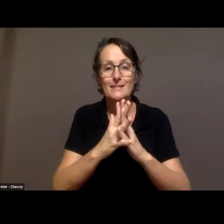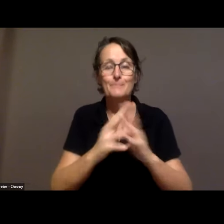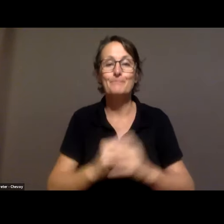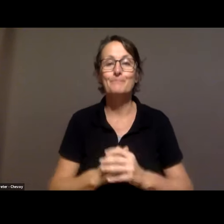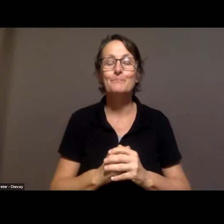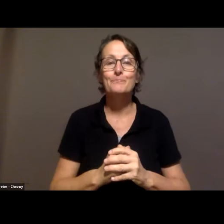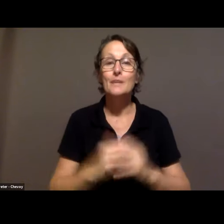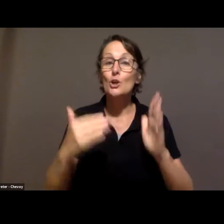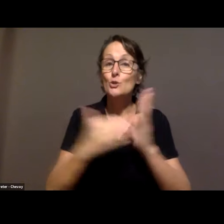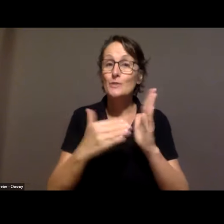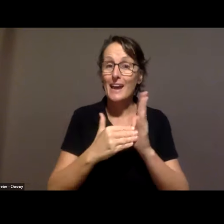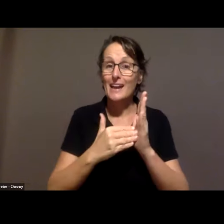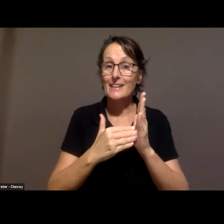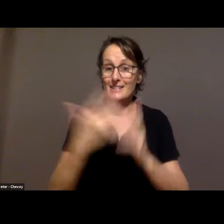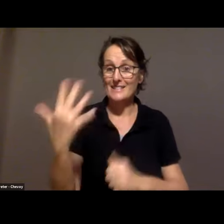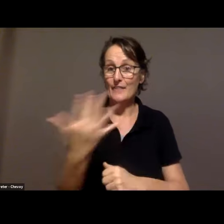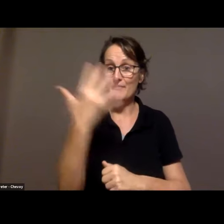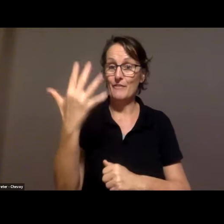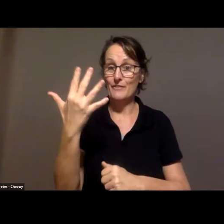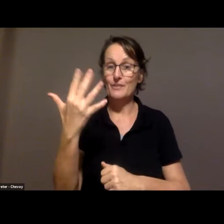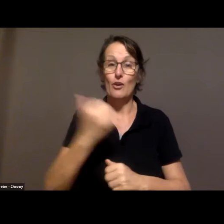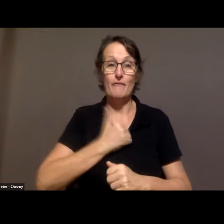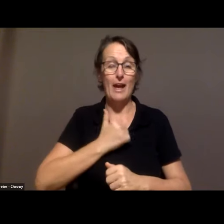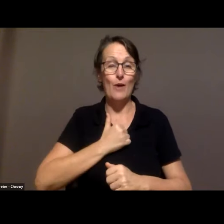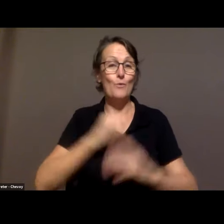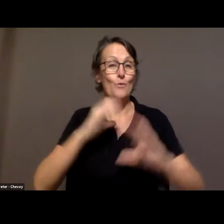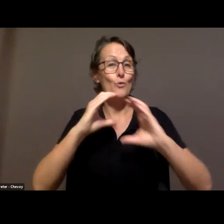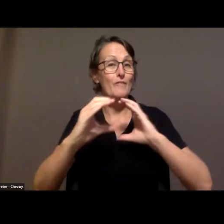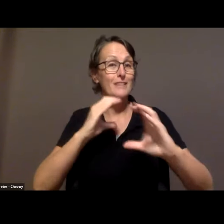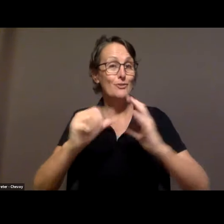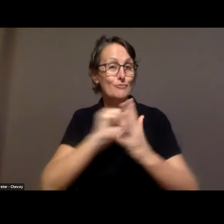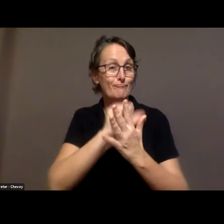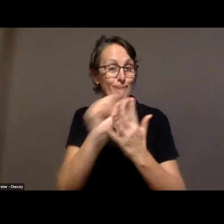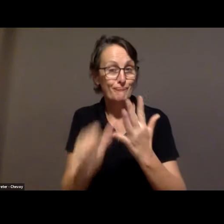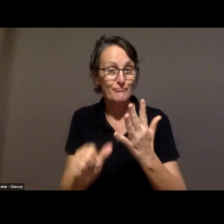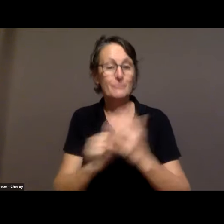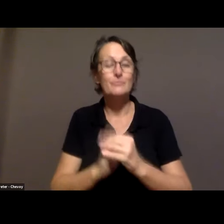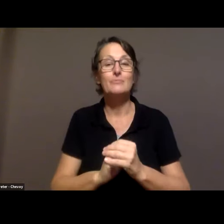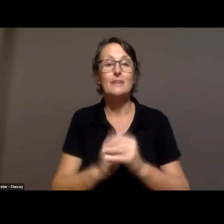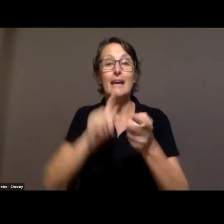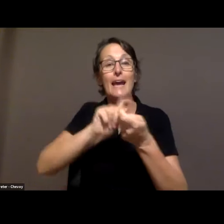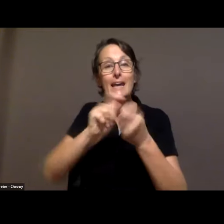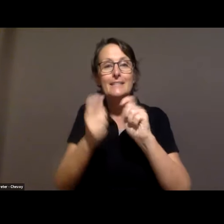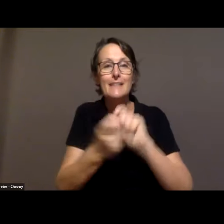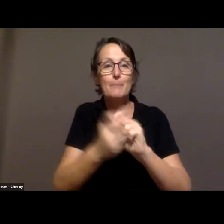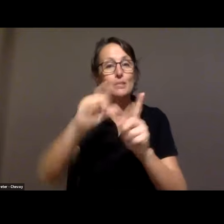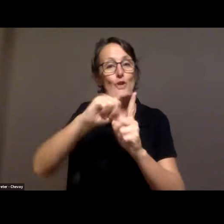Today is the fifth of our Artland Conversation Series - Adapting